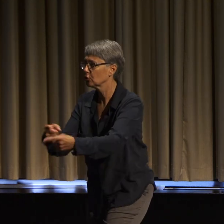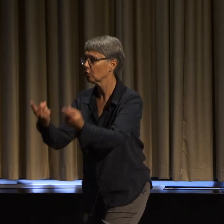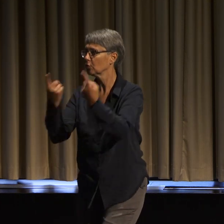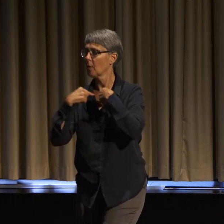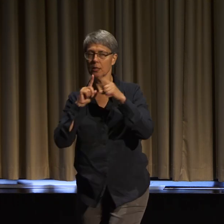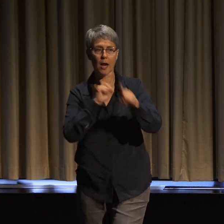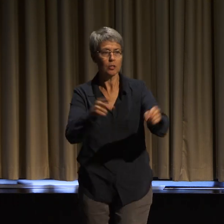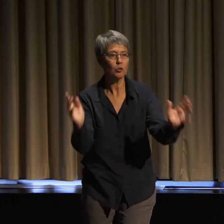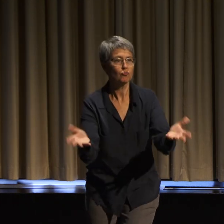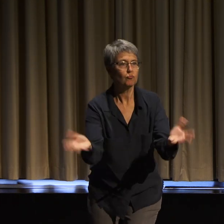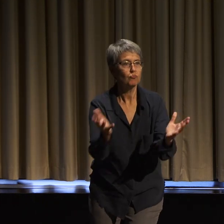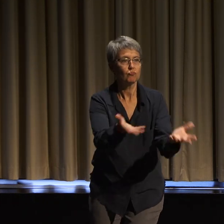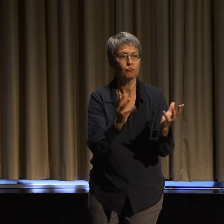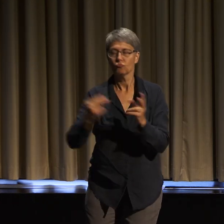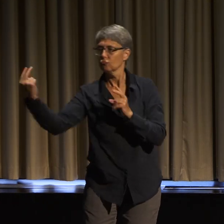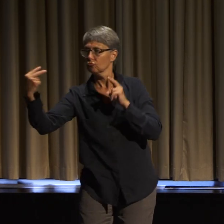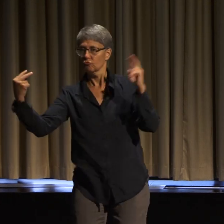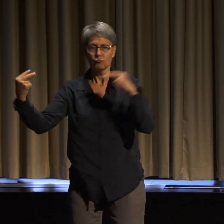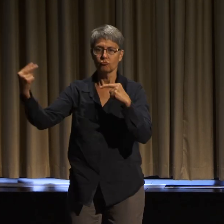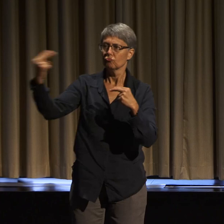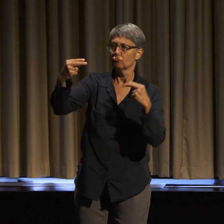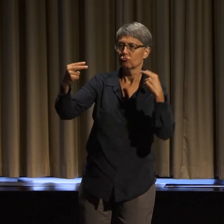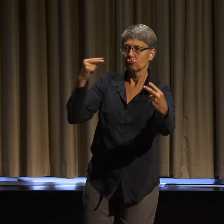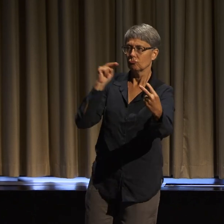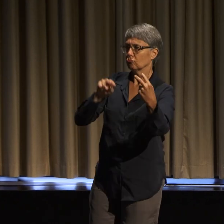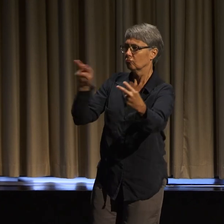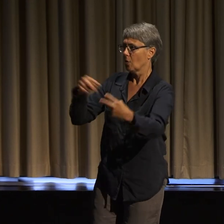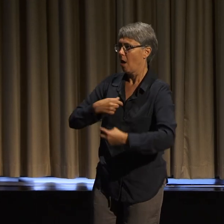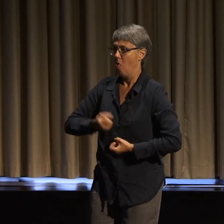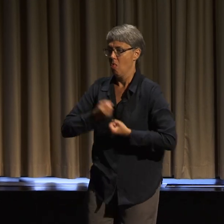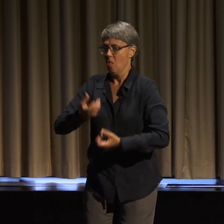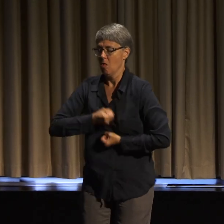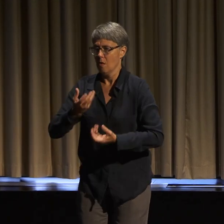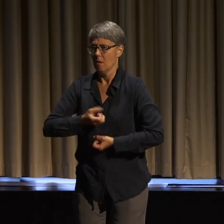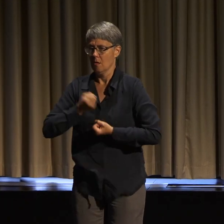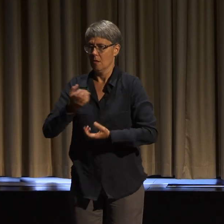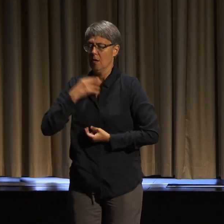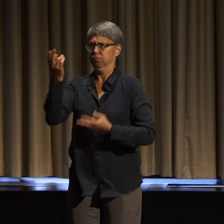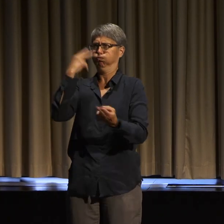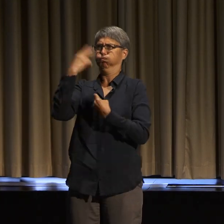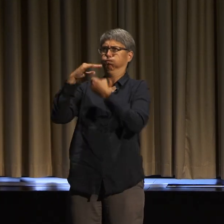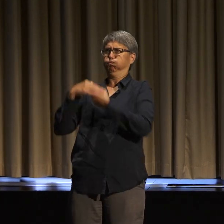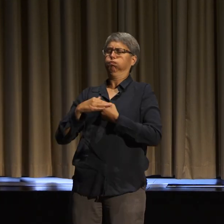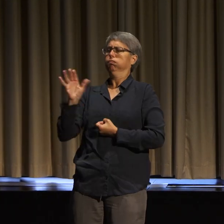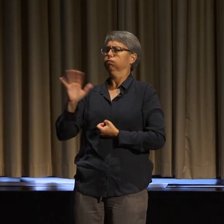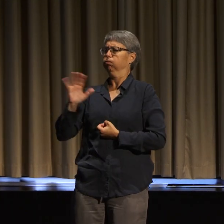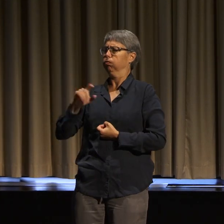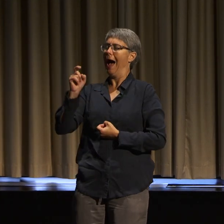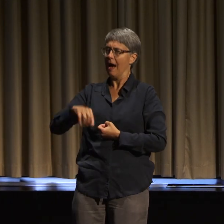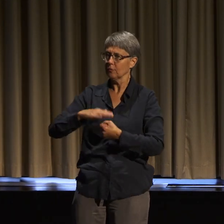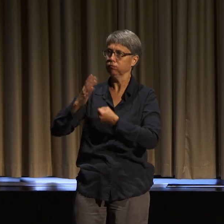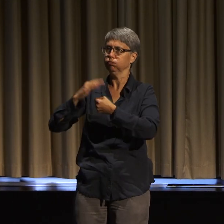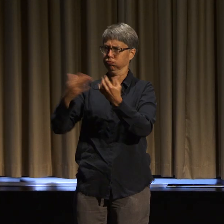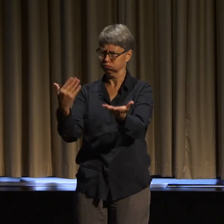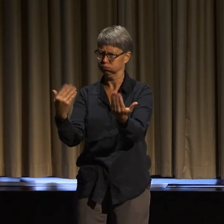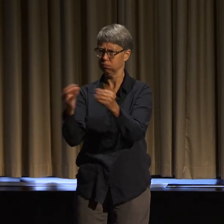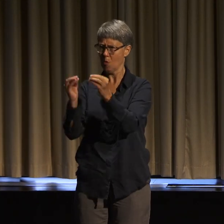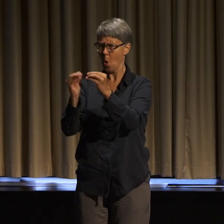and shared our truths only to be met with backlash, avoidance, or blank faces, an awkward silence?